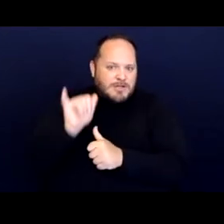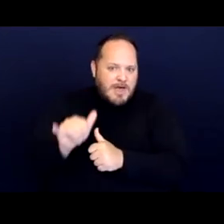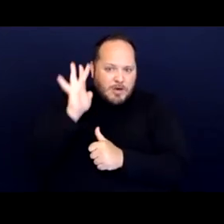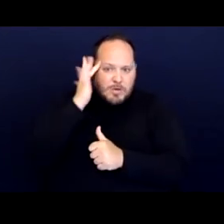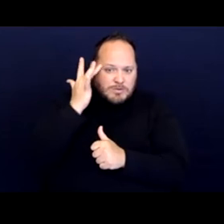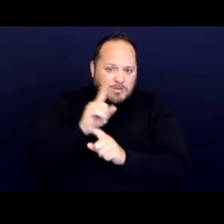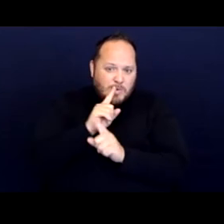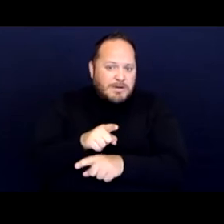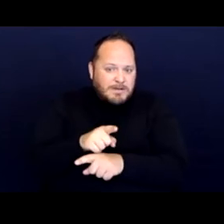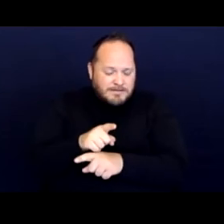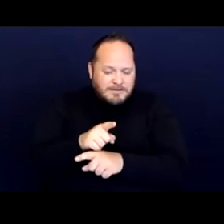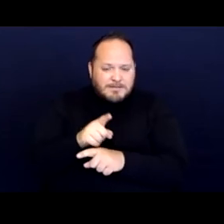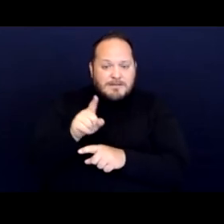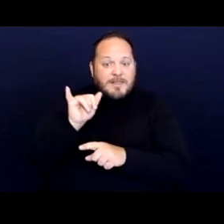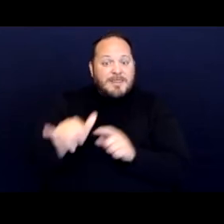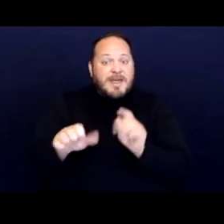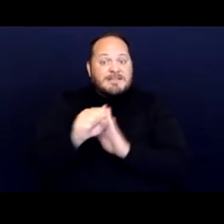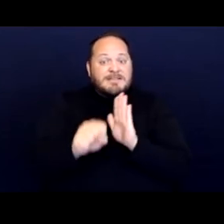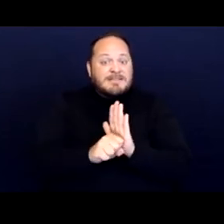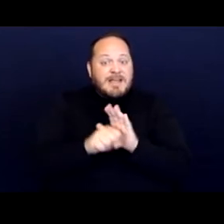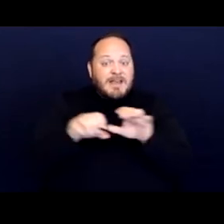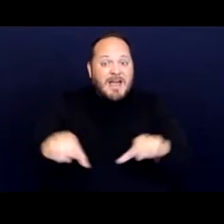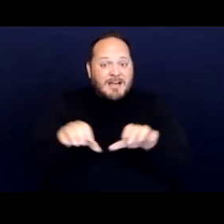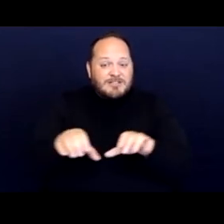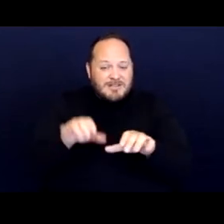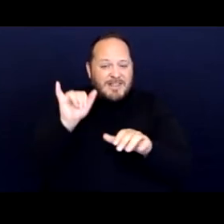that state action that just proportionately burdens